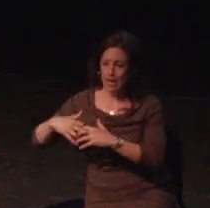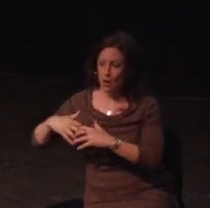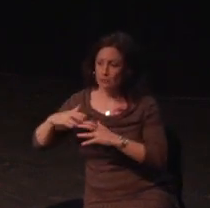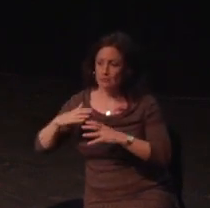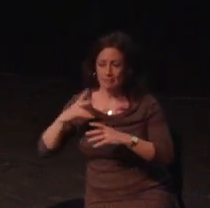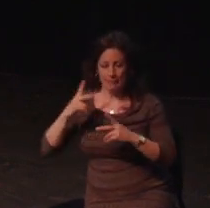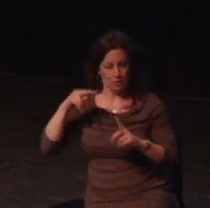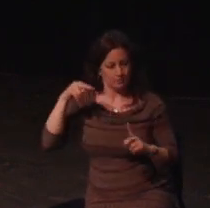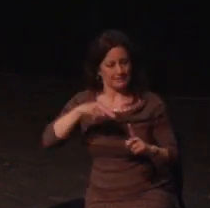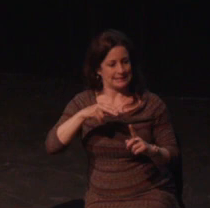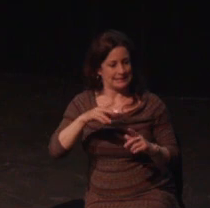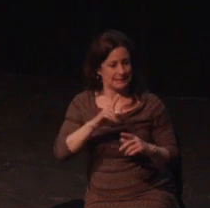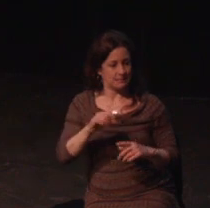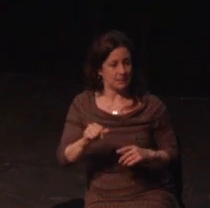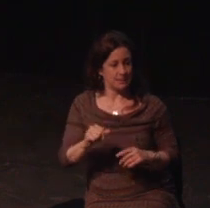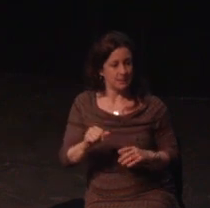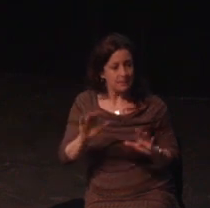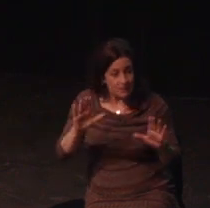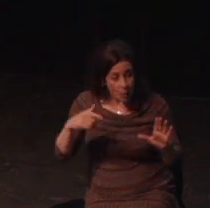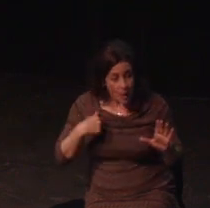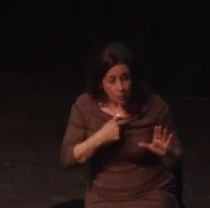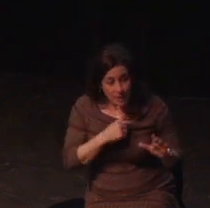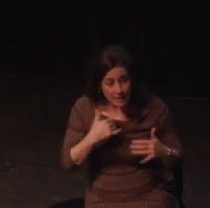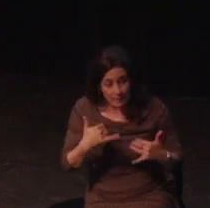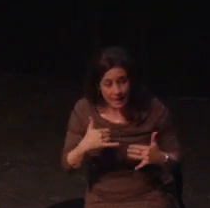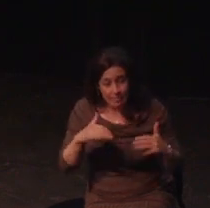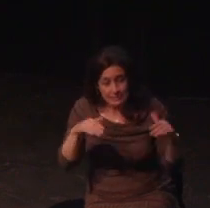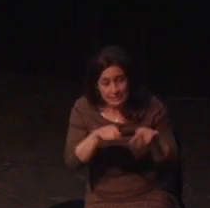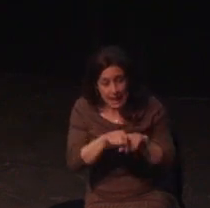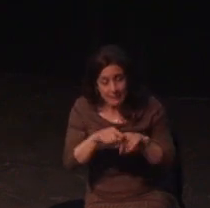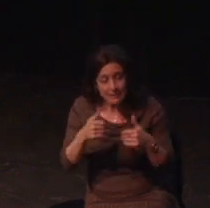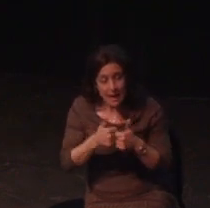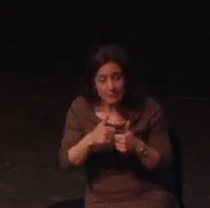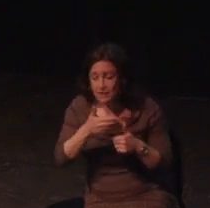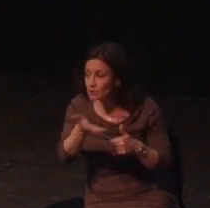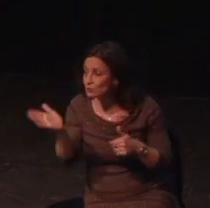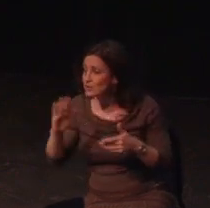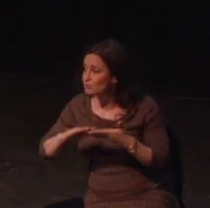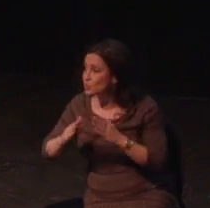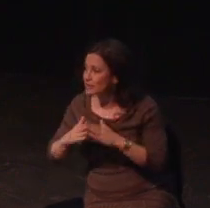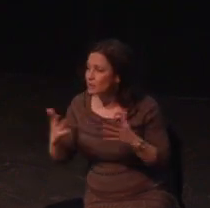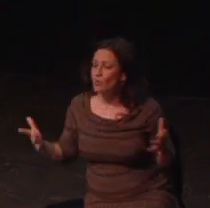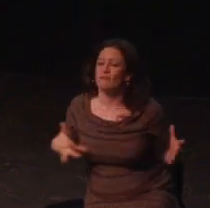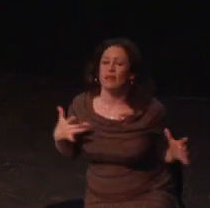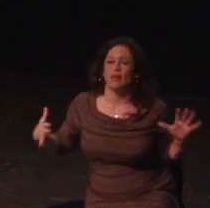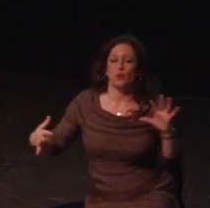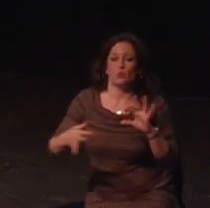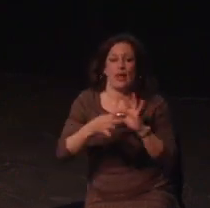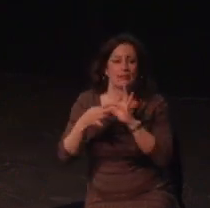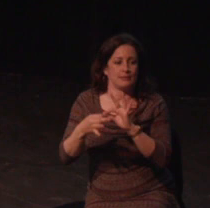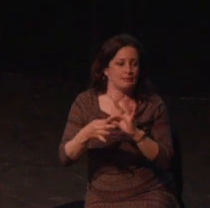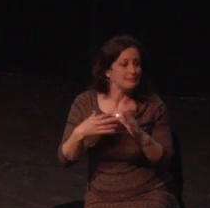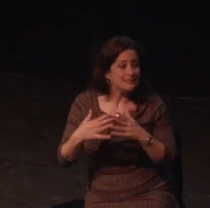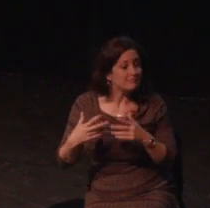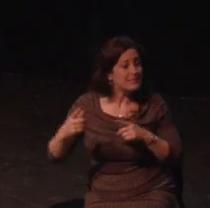about how my particular crescendo of disability affects me. For example, you'll notice I'm reading my presentation tweets in which